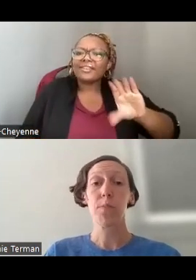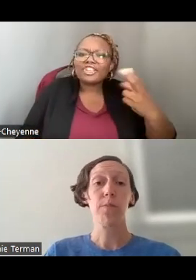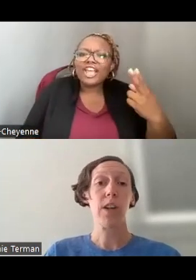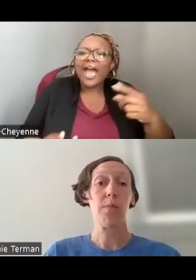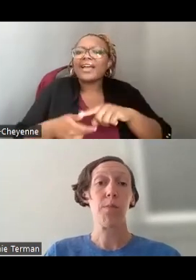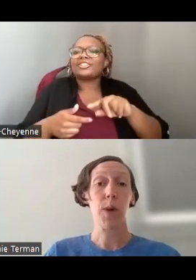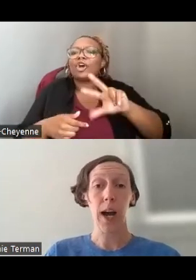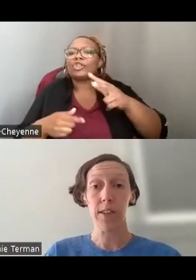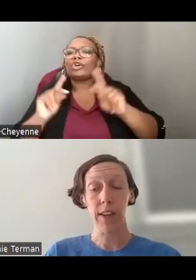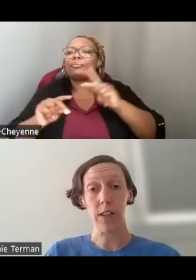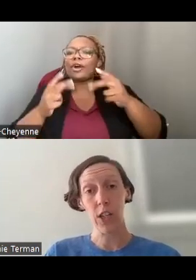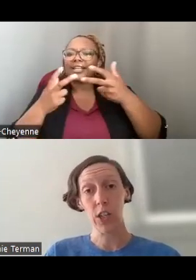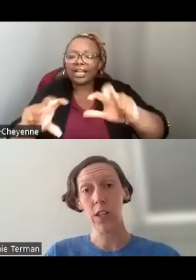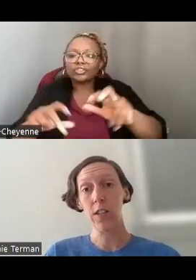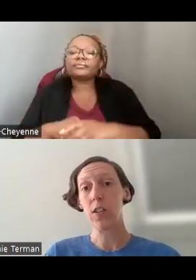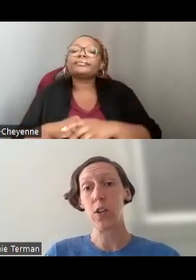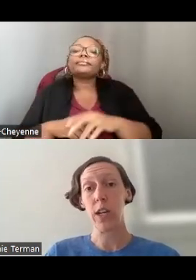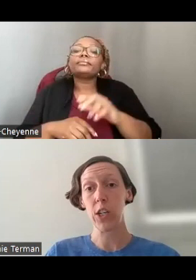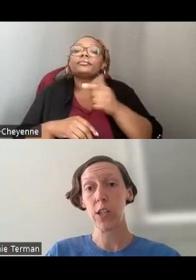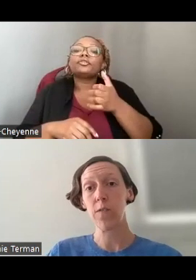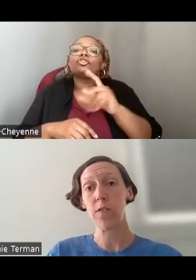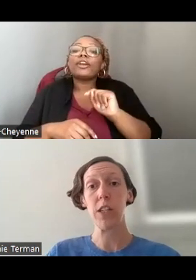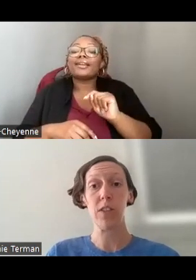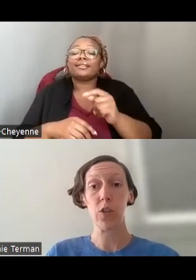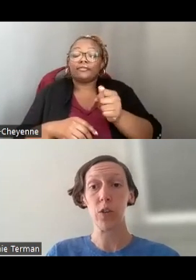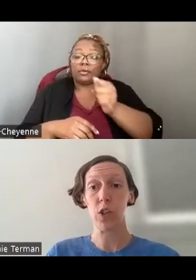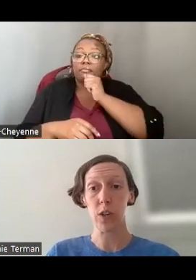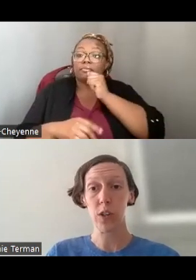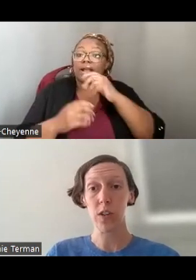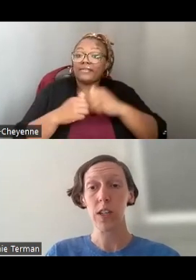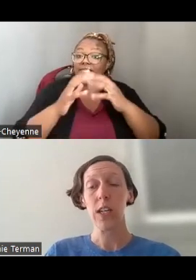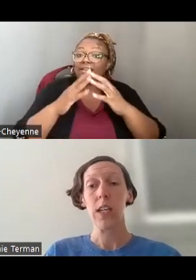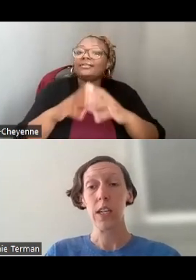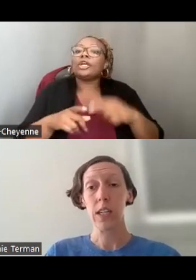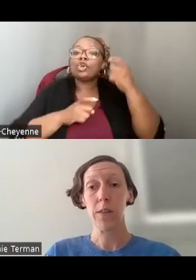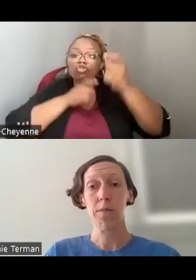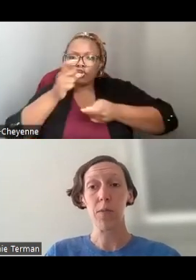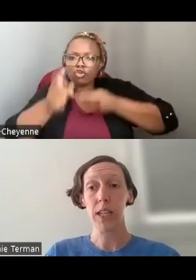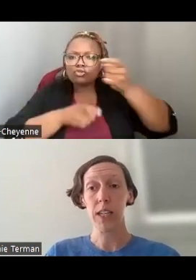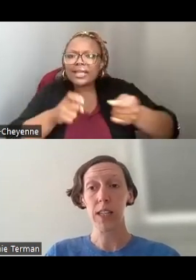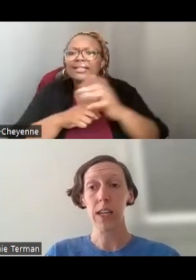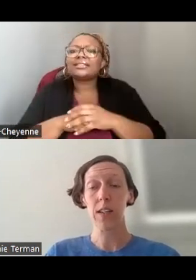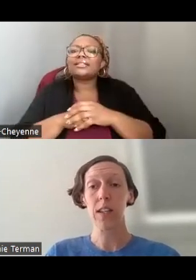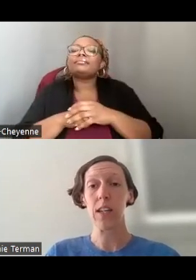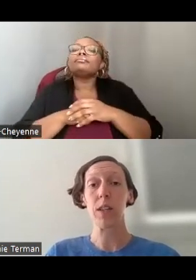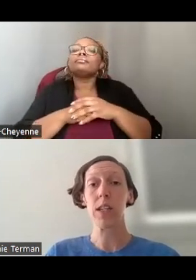FROM PRIVATE FOUNDATIONS, DONATIONS FROM INDIVIDUAL DONORS, INCOME FROM TICKET SALES, AND A RELEASE